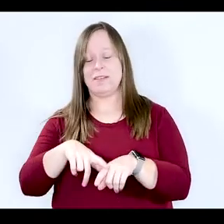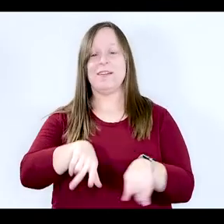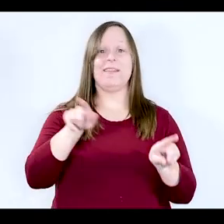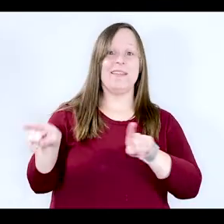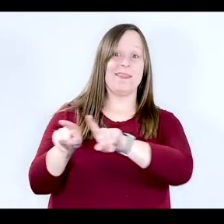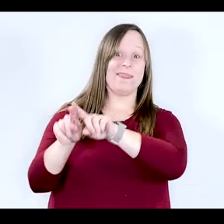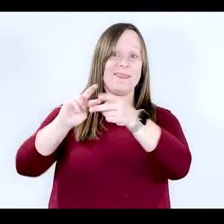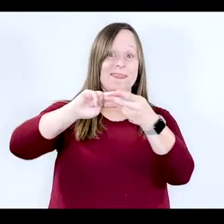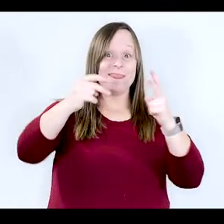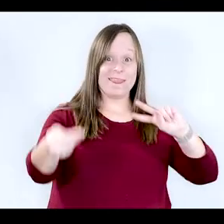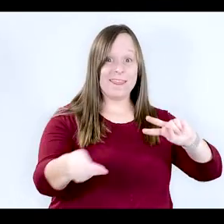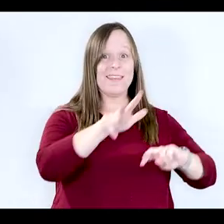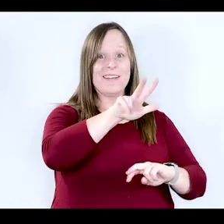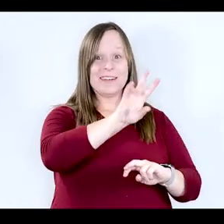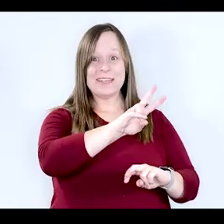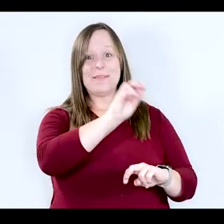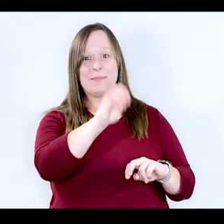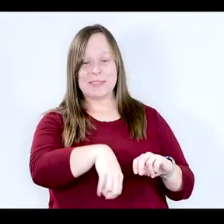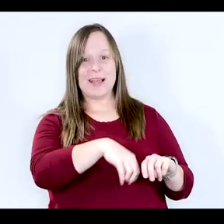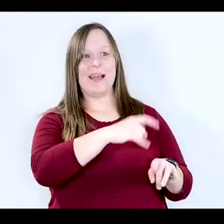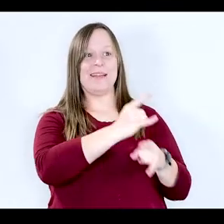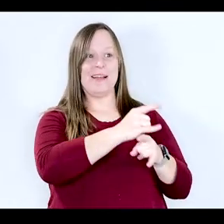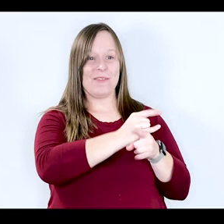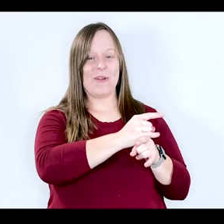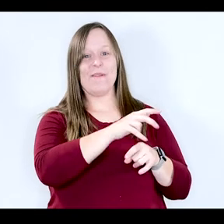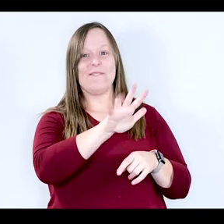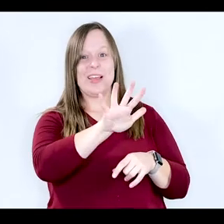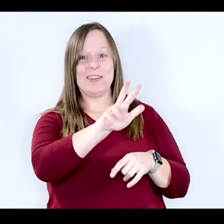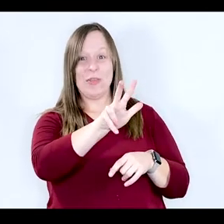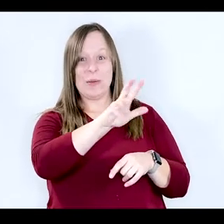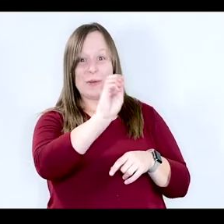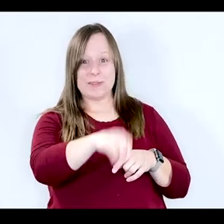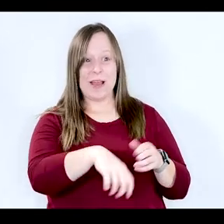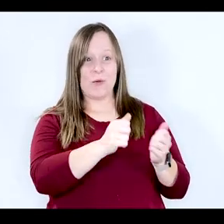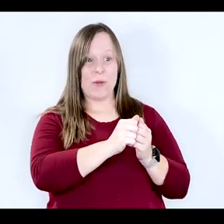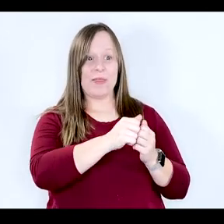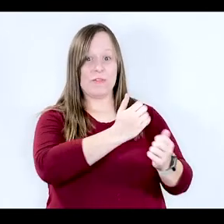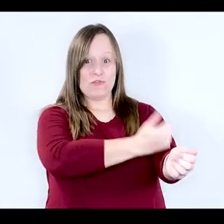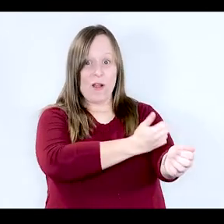individuals with alcohol addiction and 53% of individuals with drug addiction